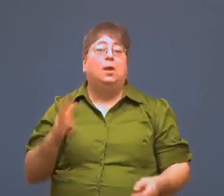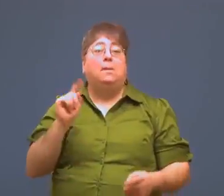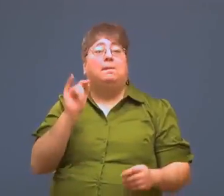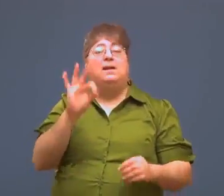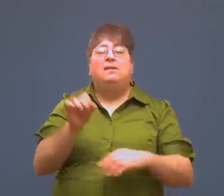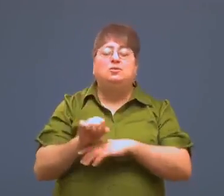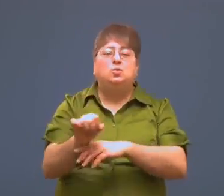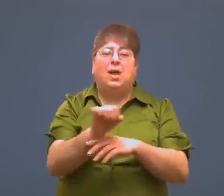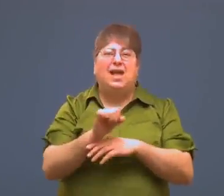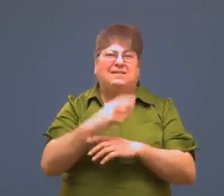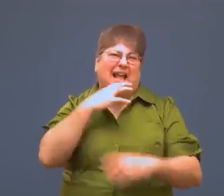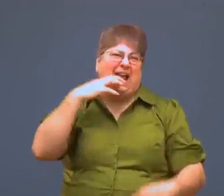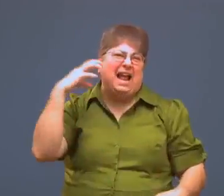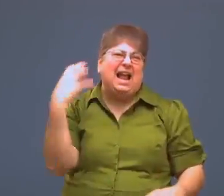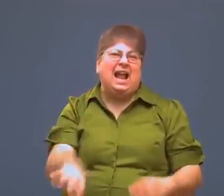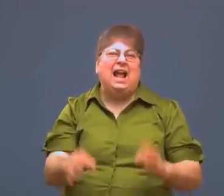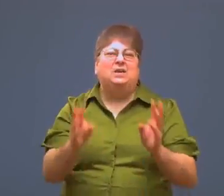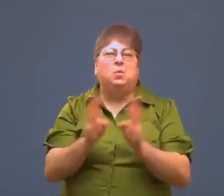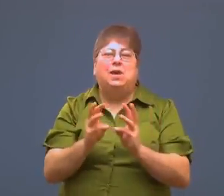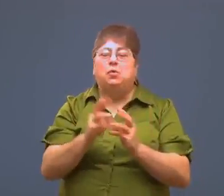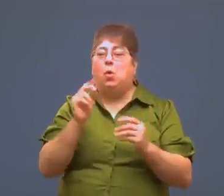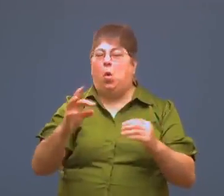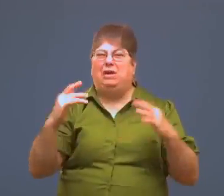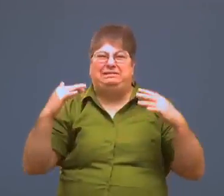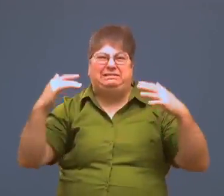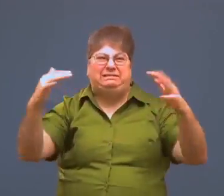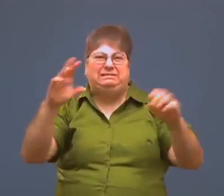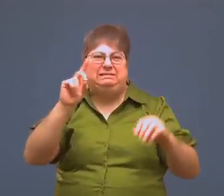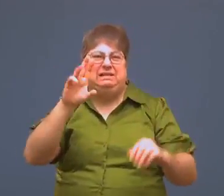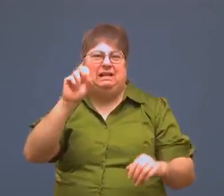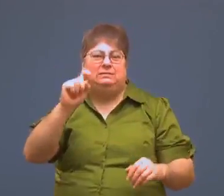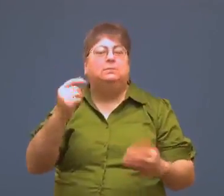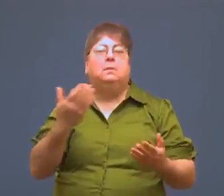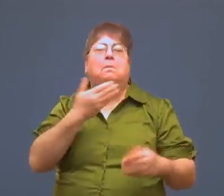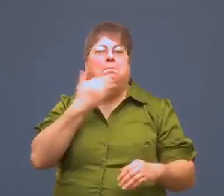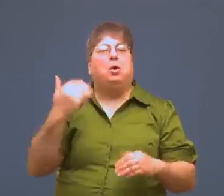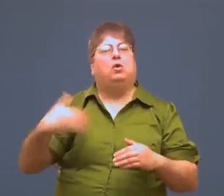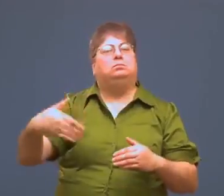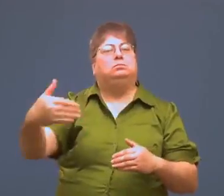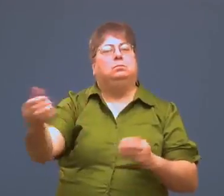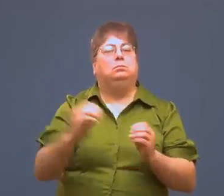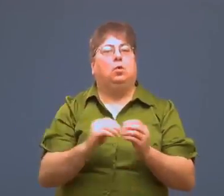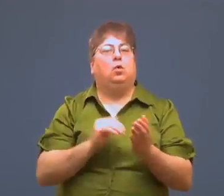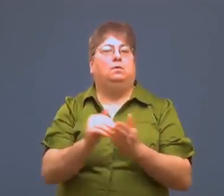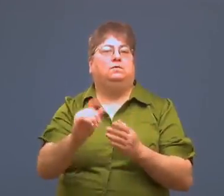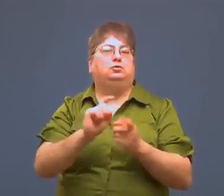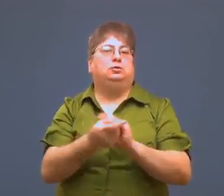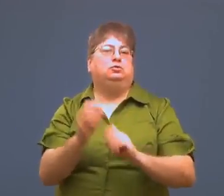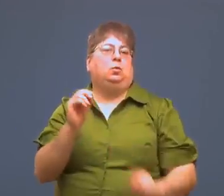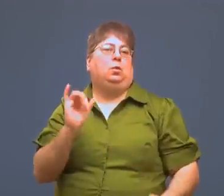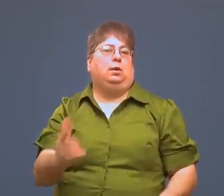If you drive in hot or dusty conditions, it's better to change the oil more often.